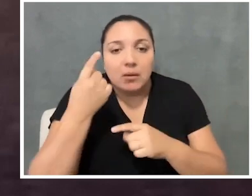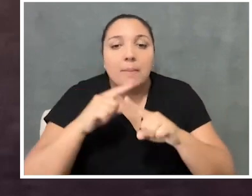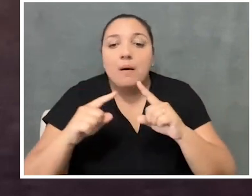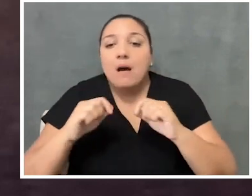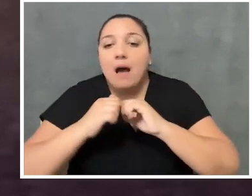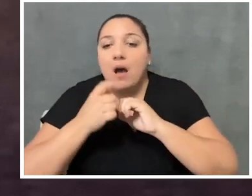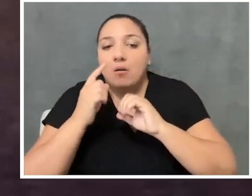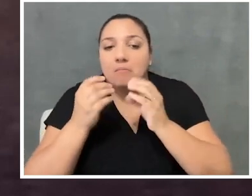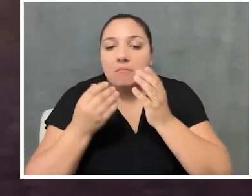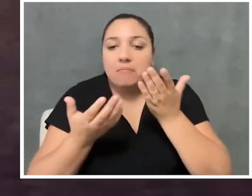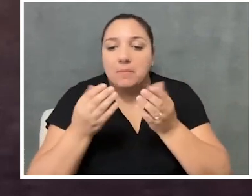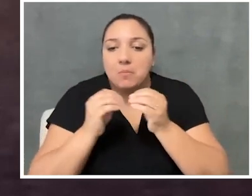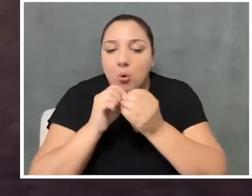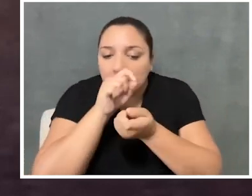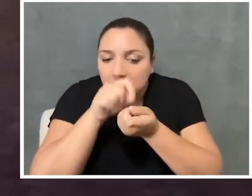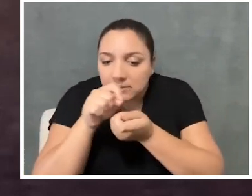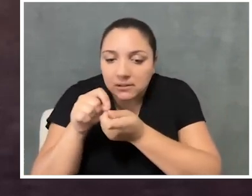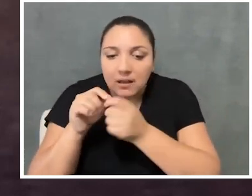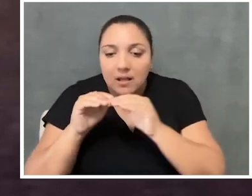on a granular level that will have systemic change?